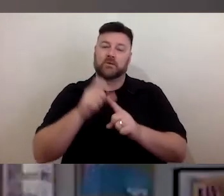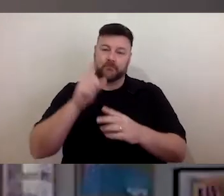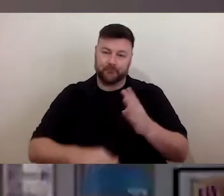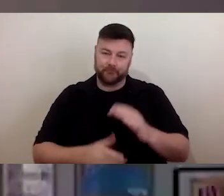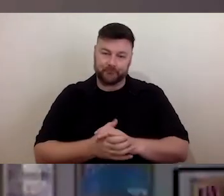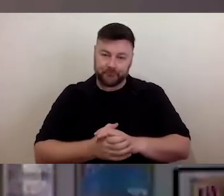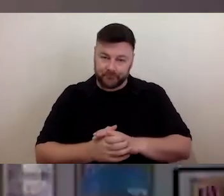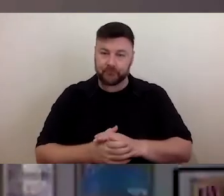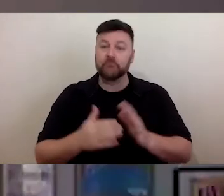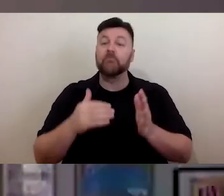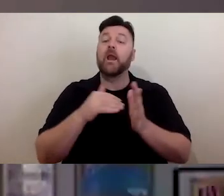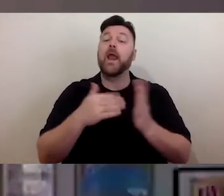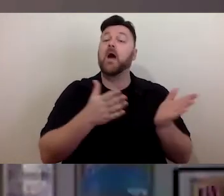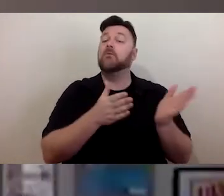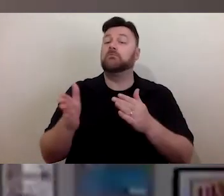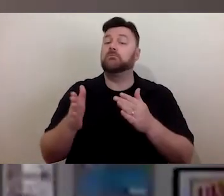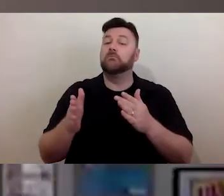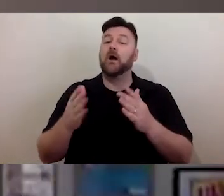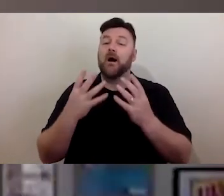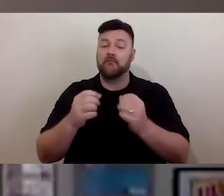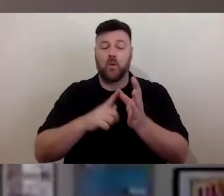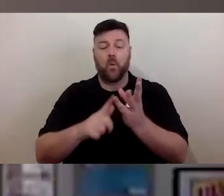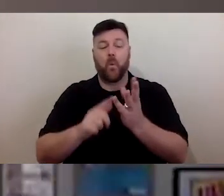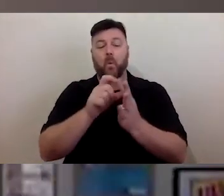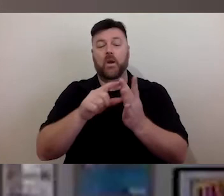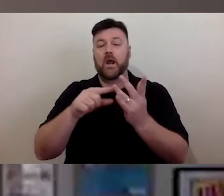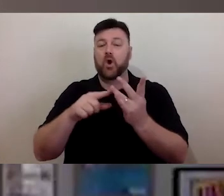moved into audio description and assists Martin with administration.